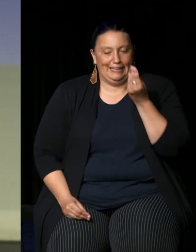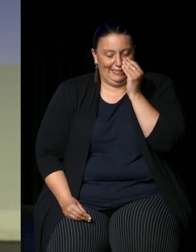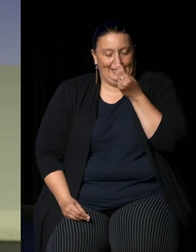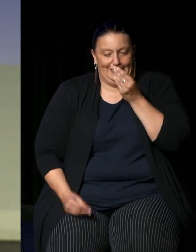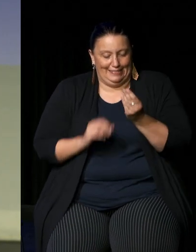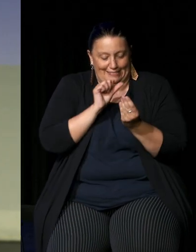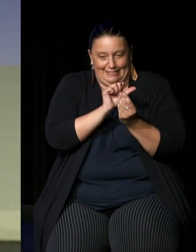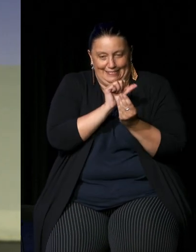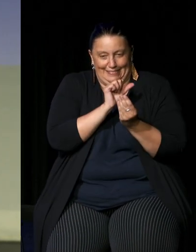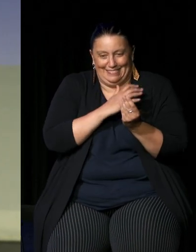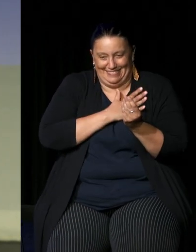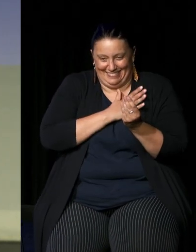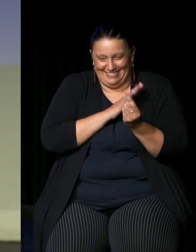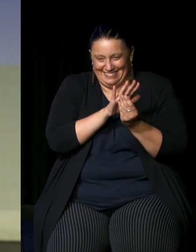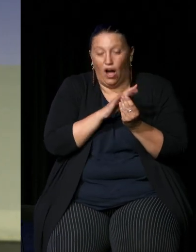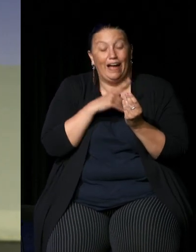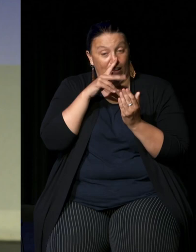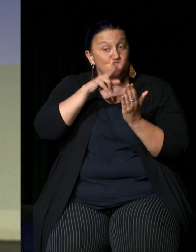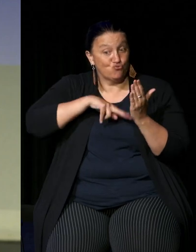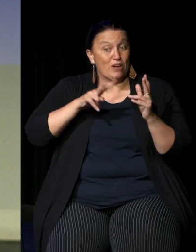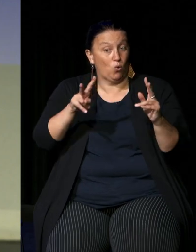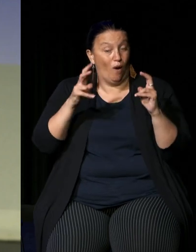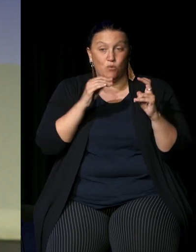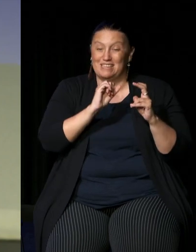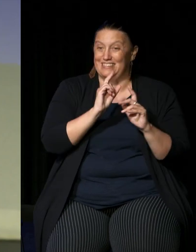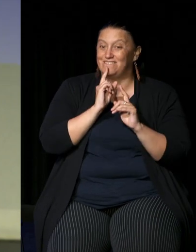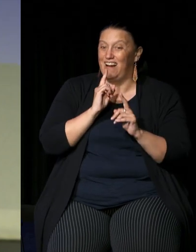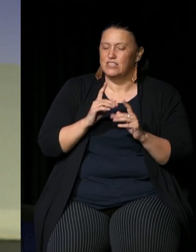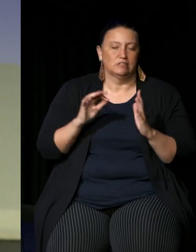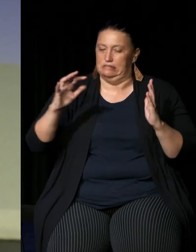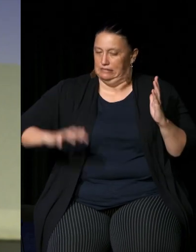um and this copy as well so I can read out a quote from his advice if it's not that long it's not the